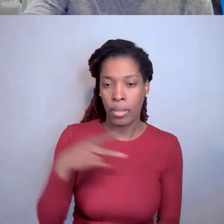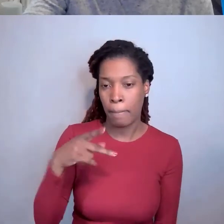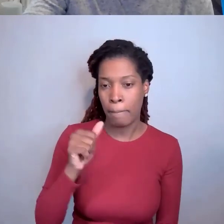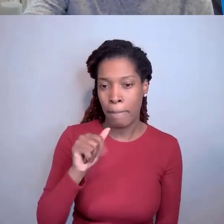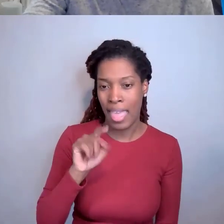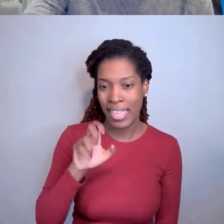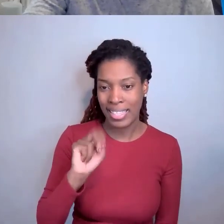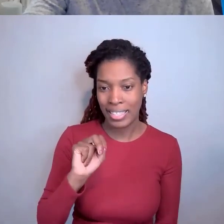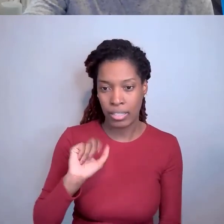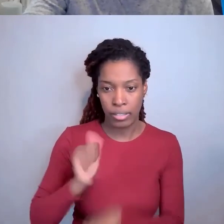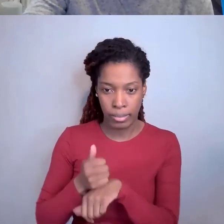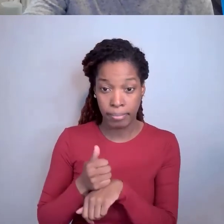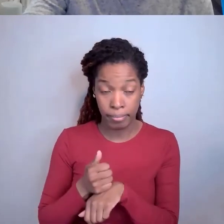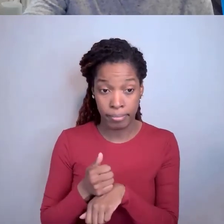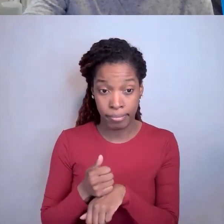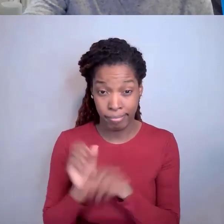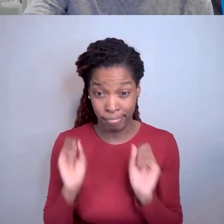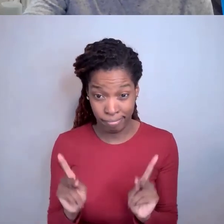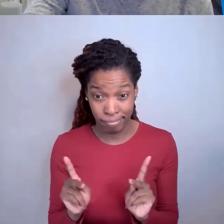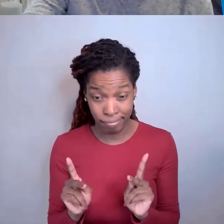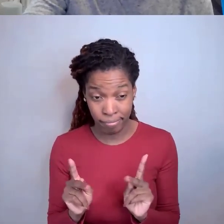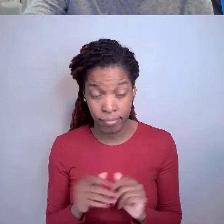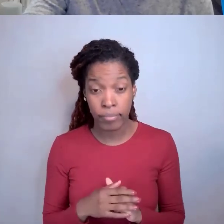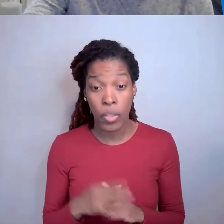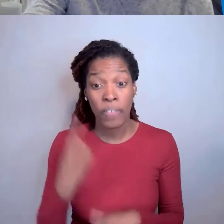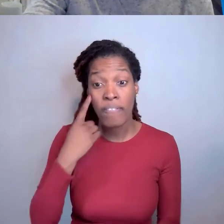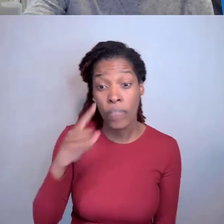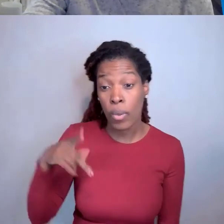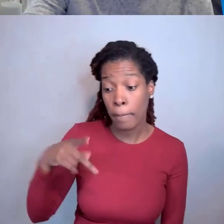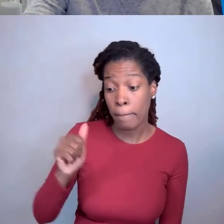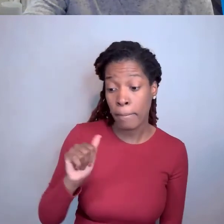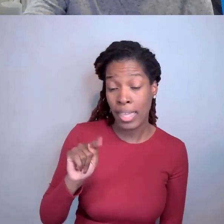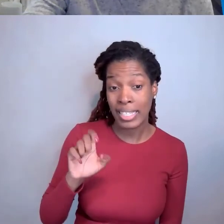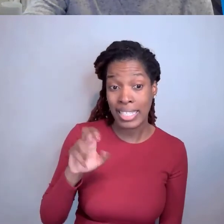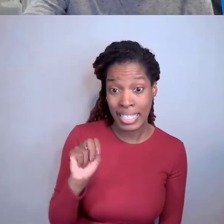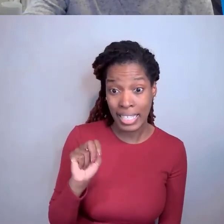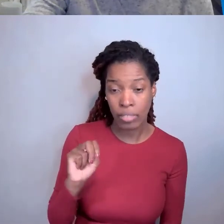Okay? Because in order to get a patent issued you've already told the patent office what it is